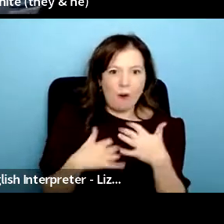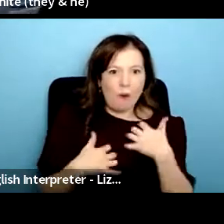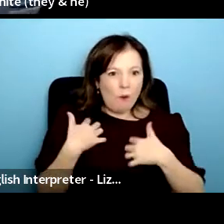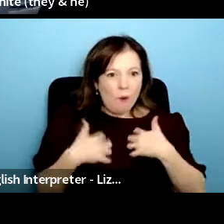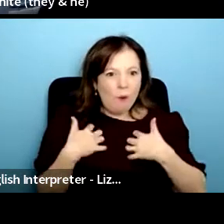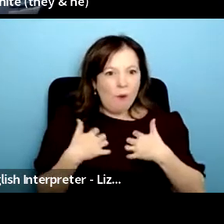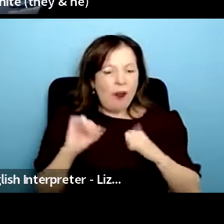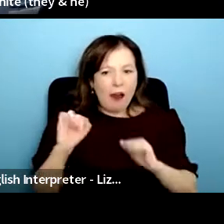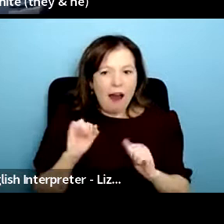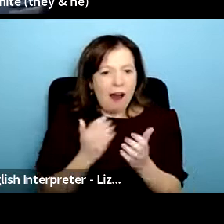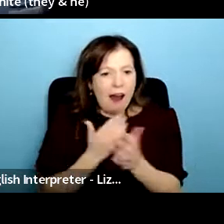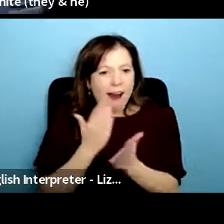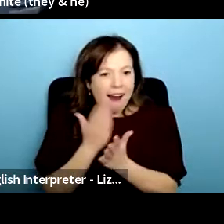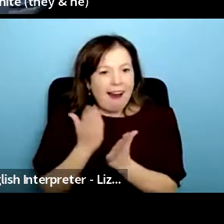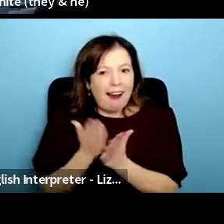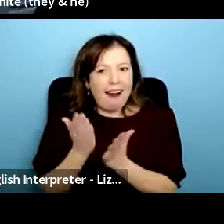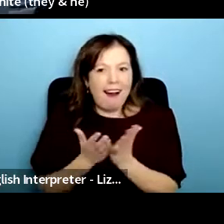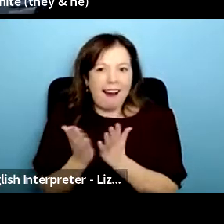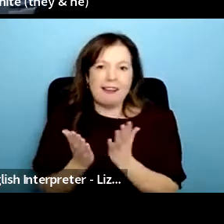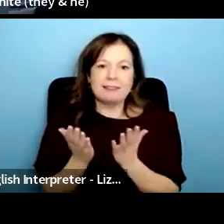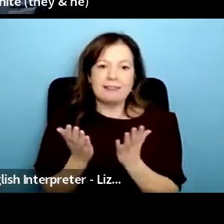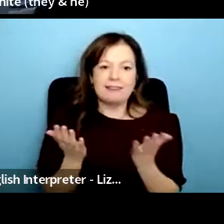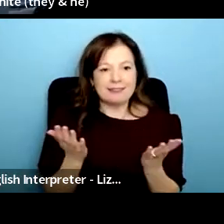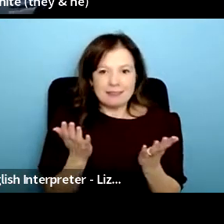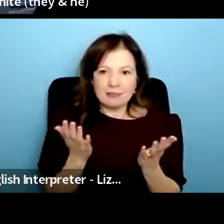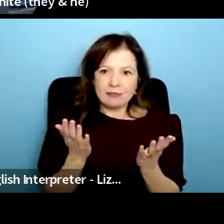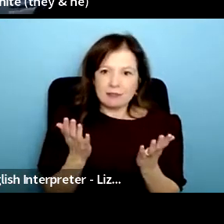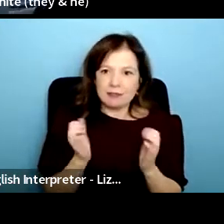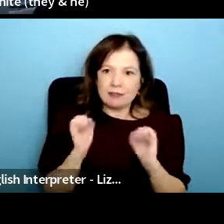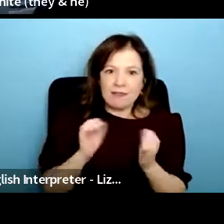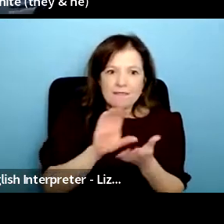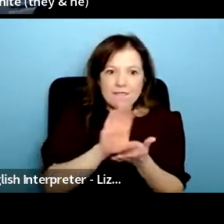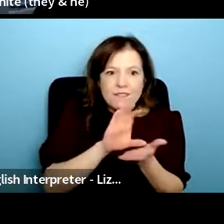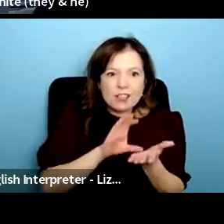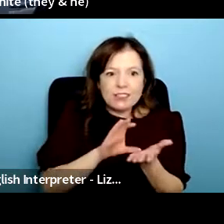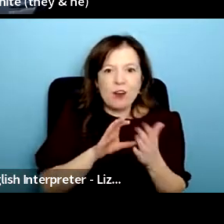yourself because i think certainly in terms of funding underground lights has been kind of